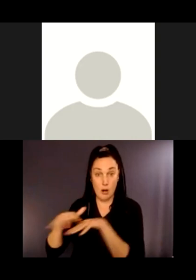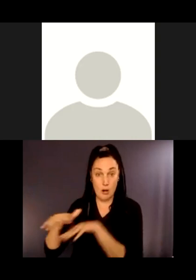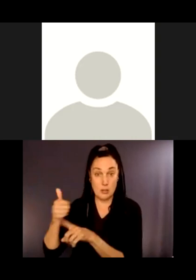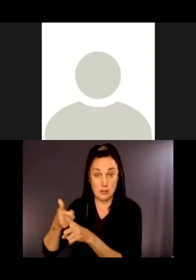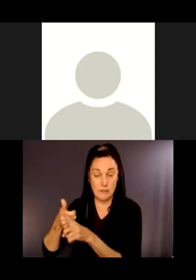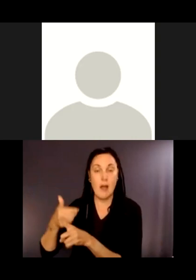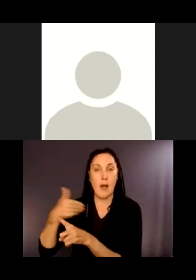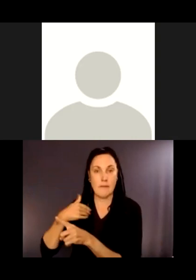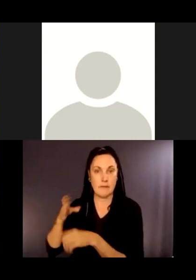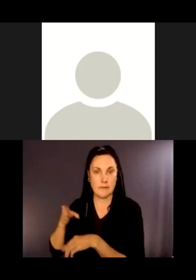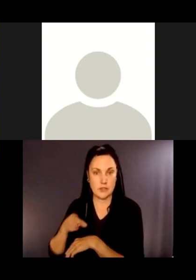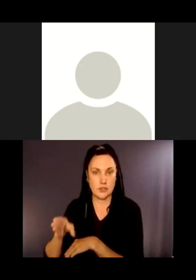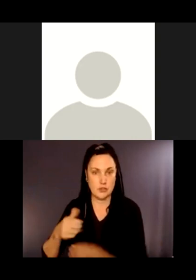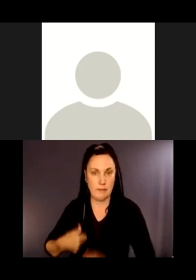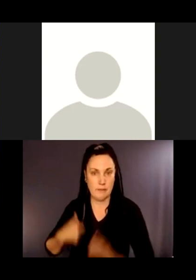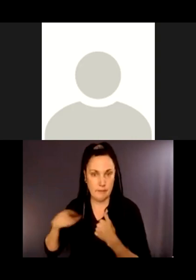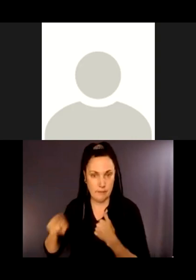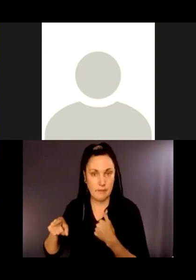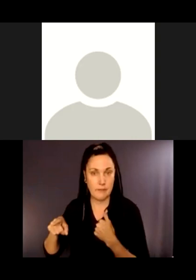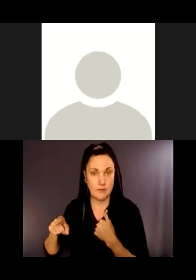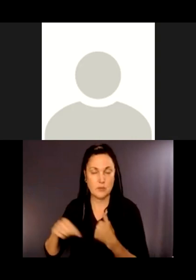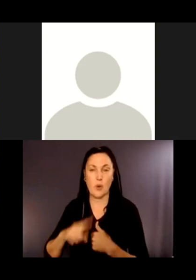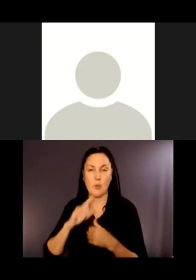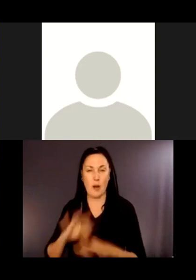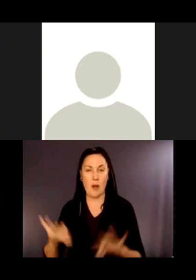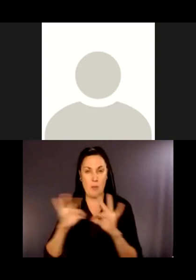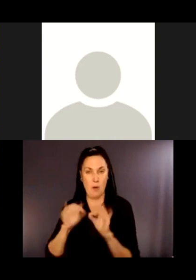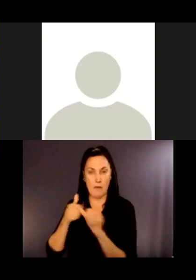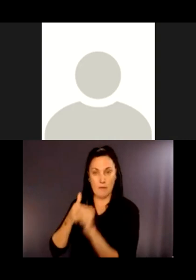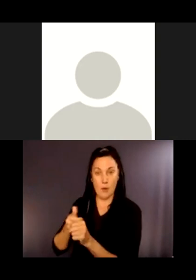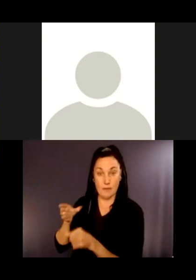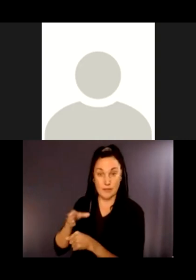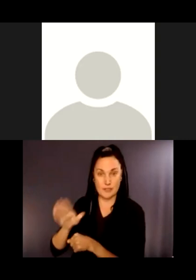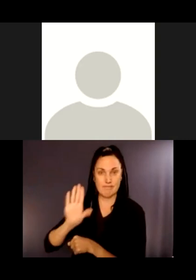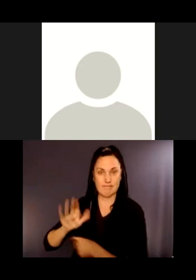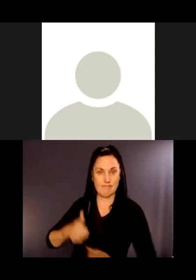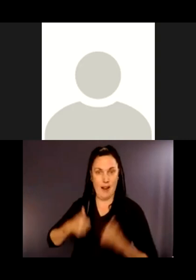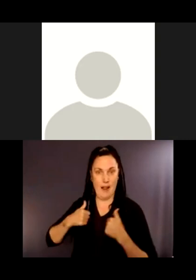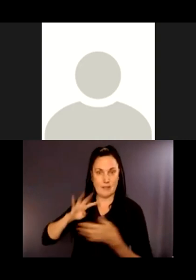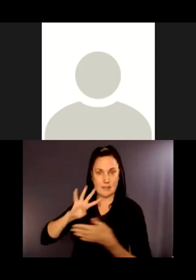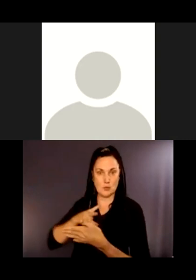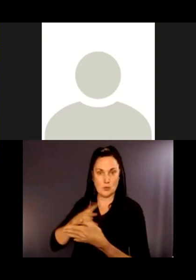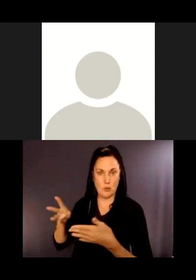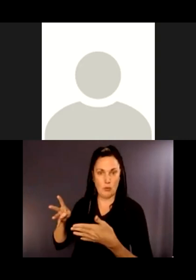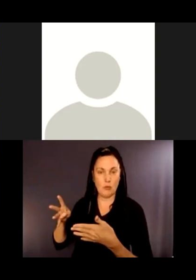to work in what are called fish windows. So if everything goes well and the contractor gets done and